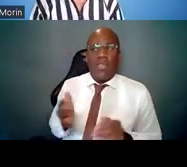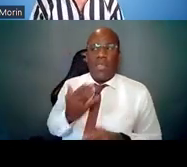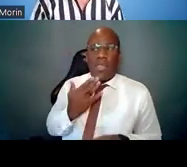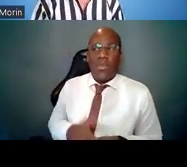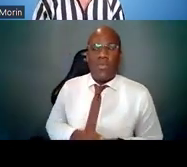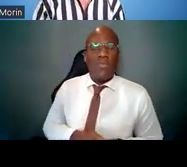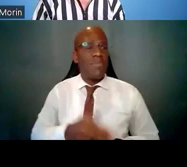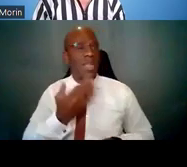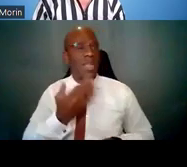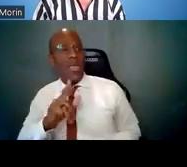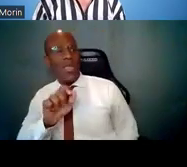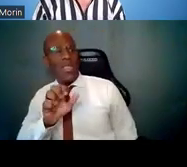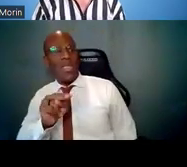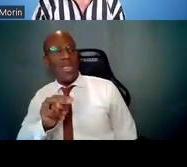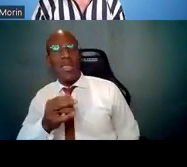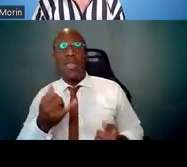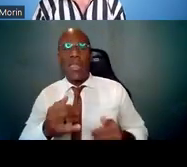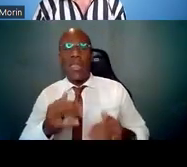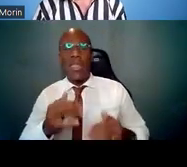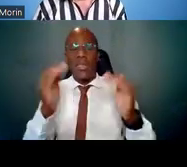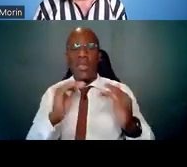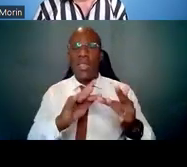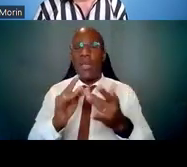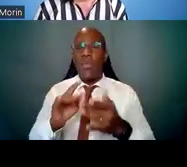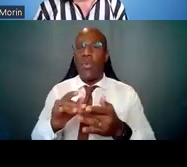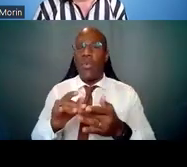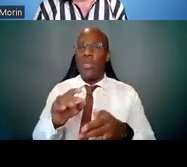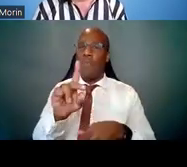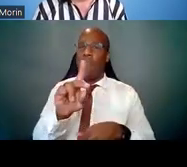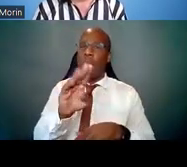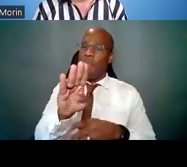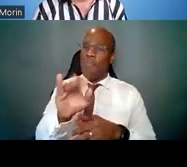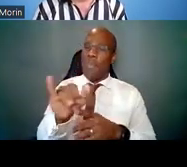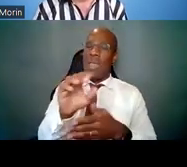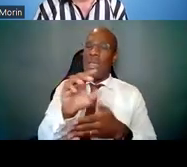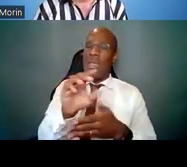Now, networks by design -- we're talking about being intentional.